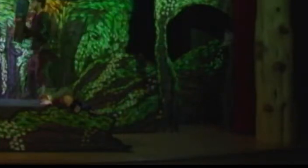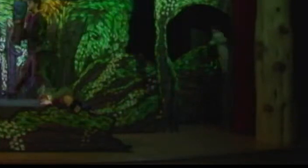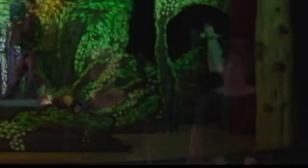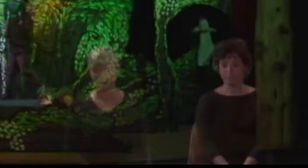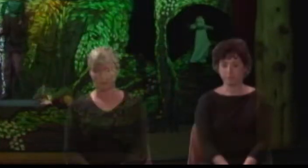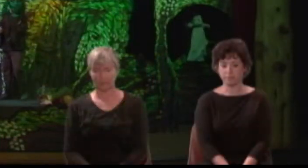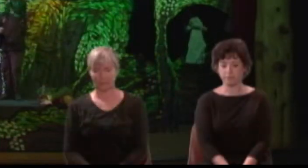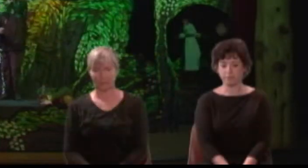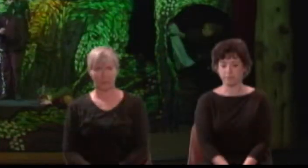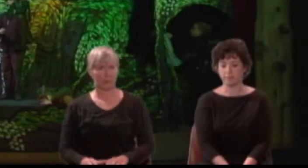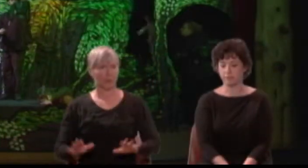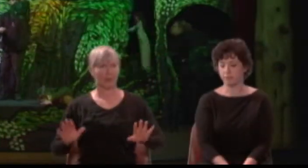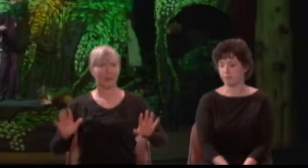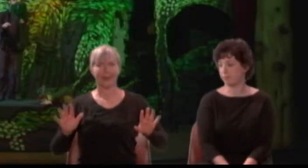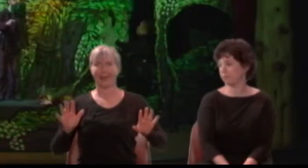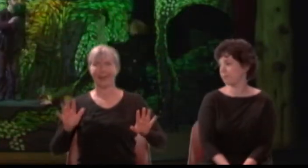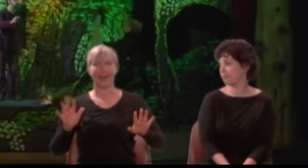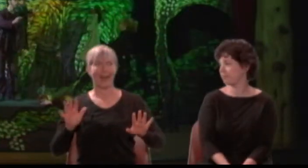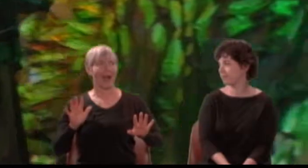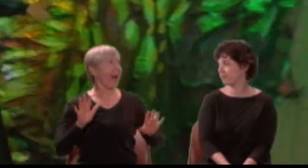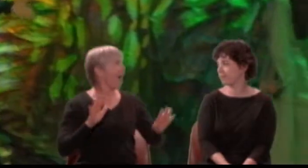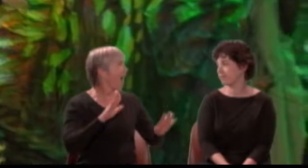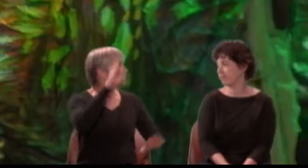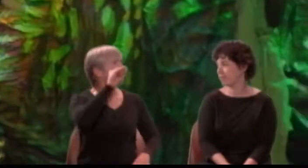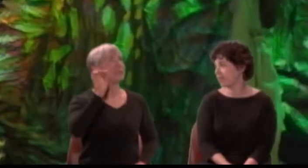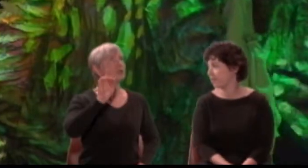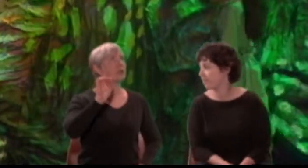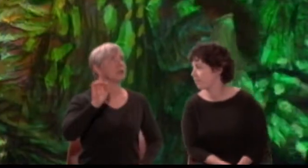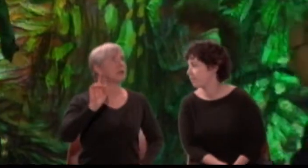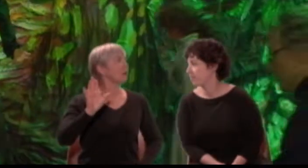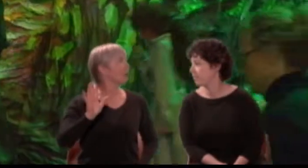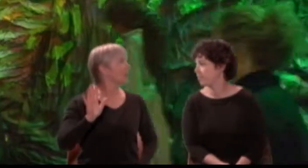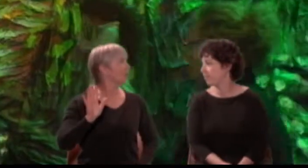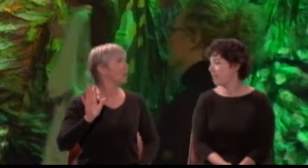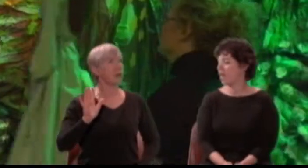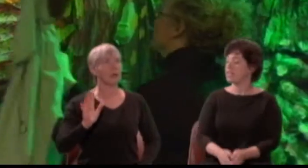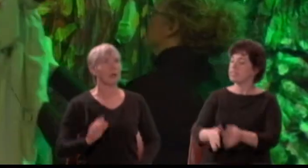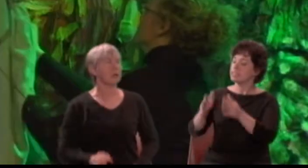Helena: Stay, sweet Demetrius! Demetrius: Hence, and do not haunt me thus.